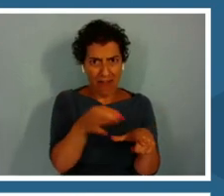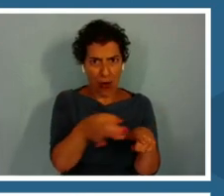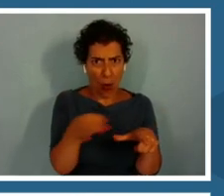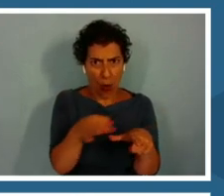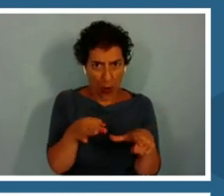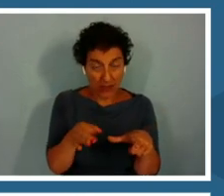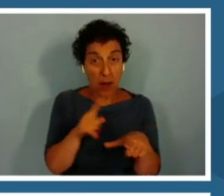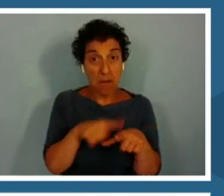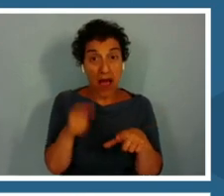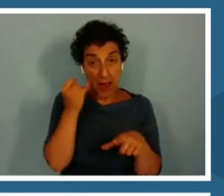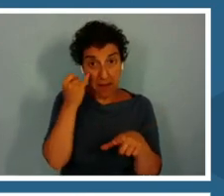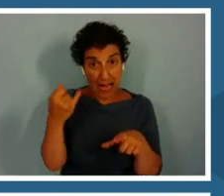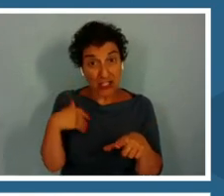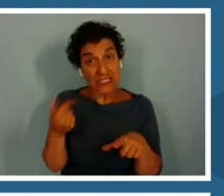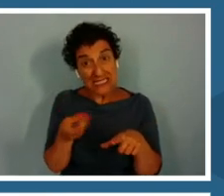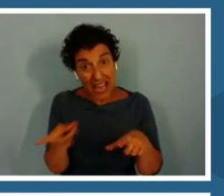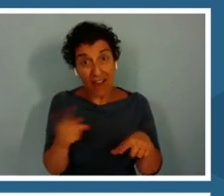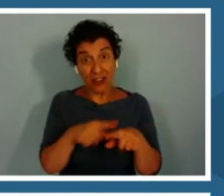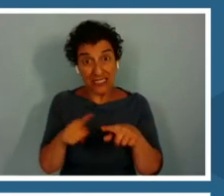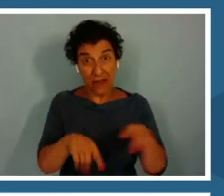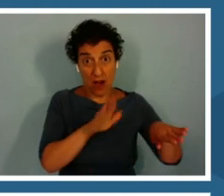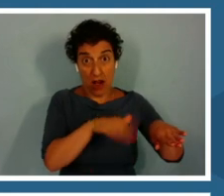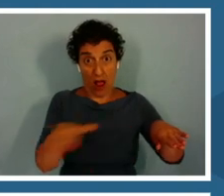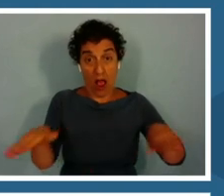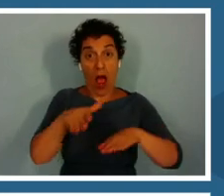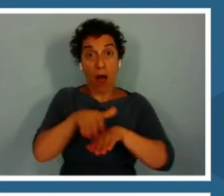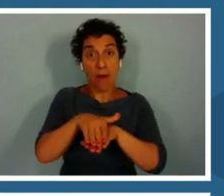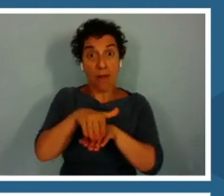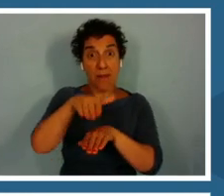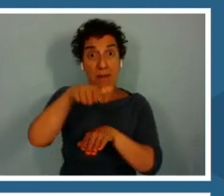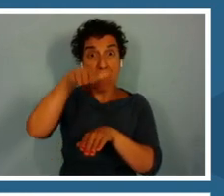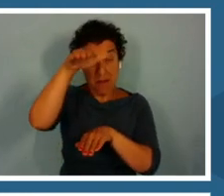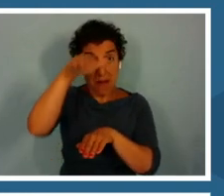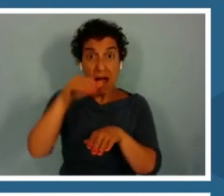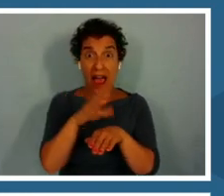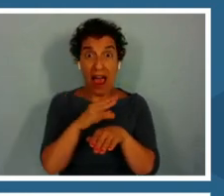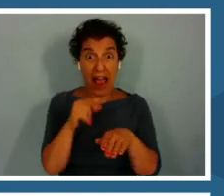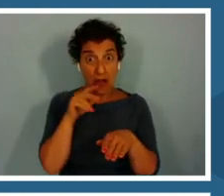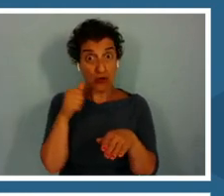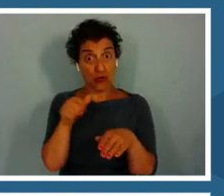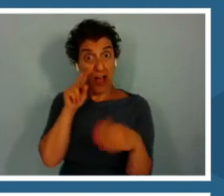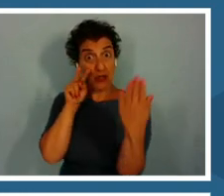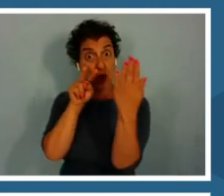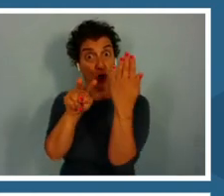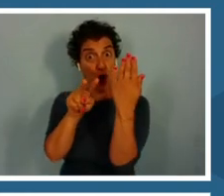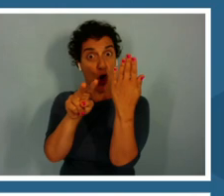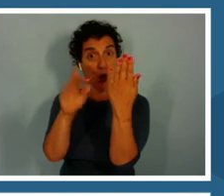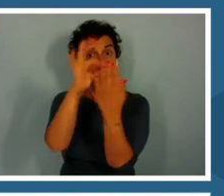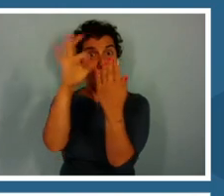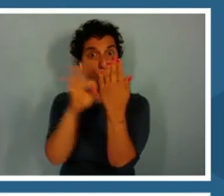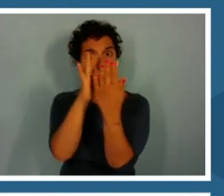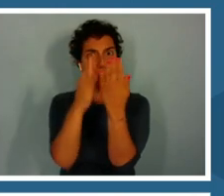of these different solutions and try to look through it, all of the hold make up for each other.